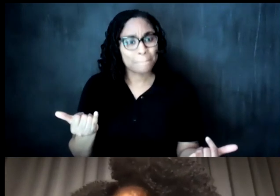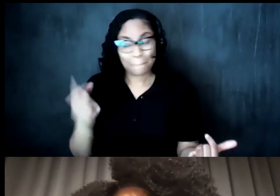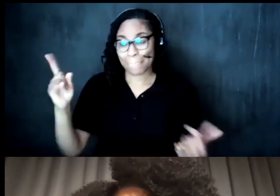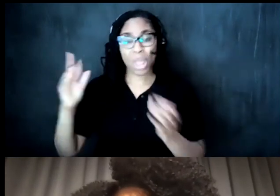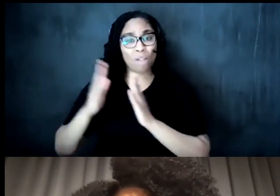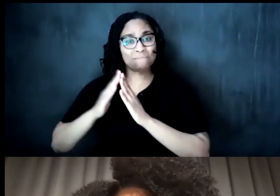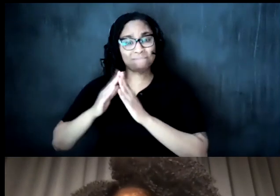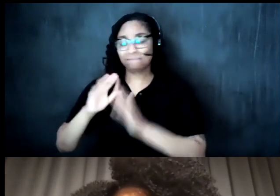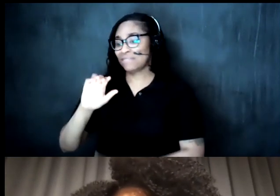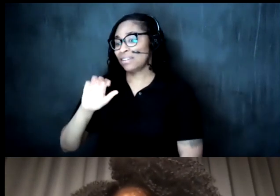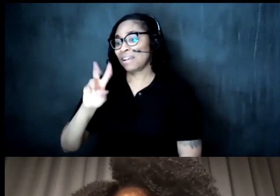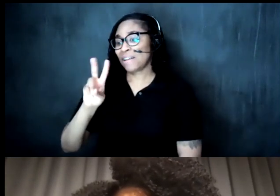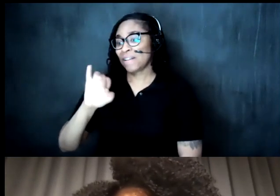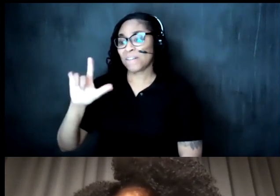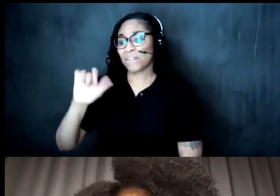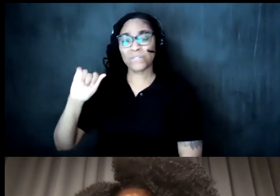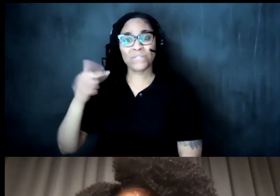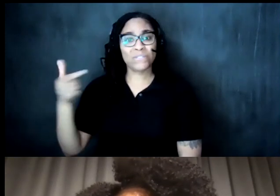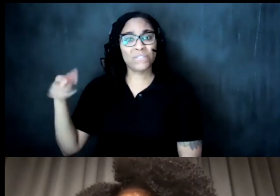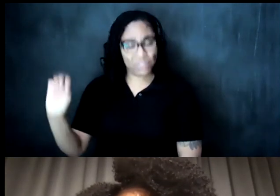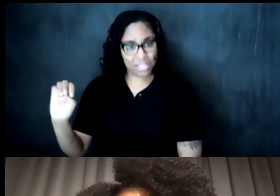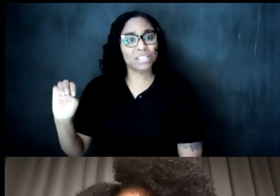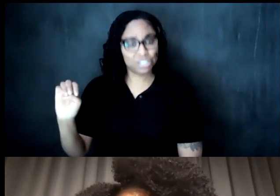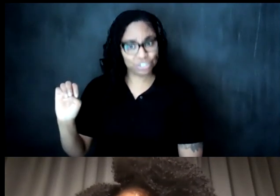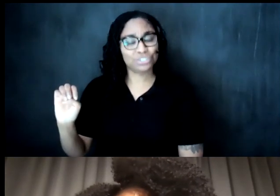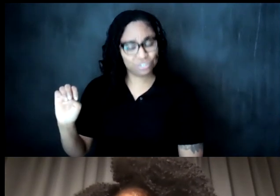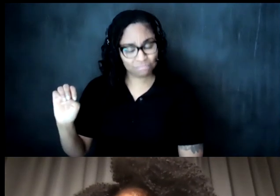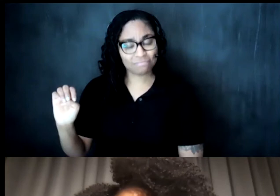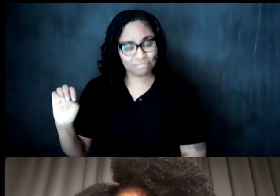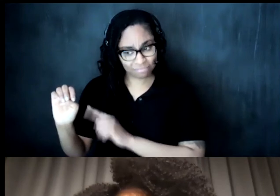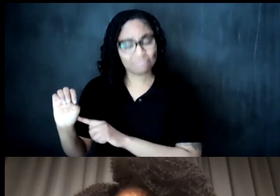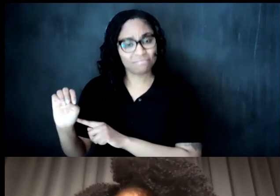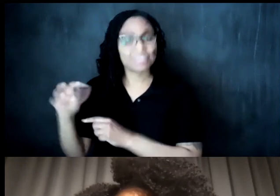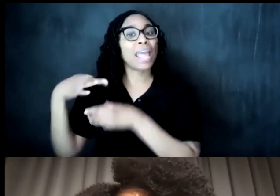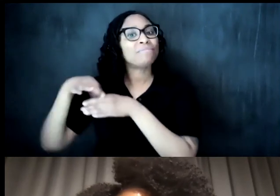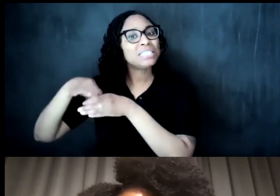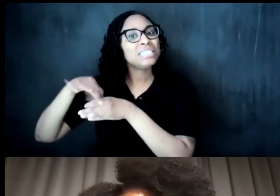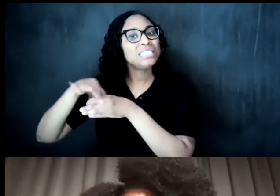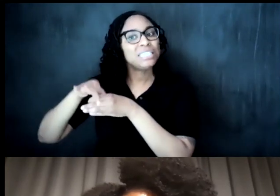was raised they didn't have anything to do with the others they would have tea so thank you